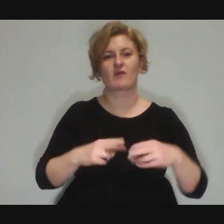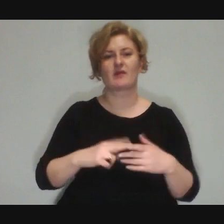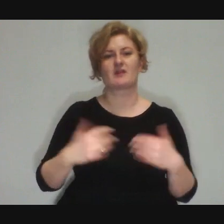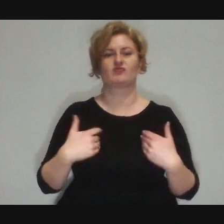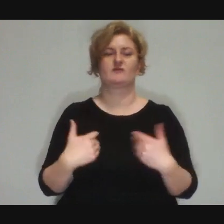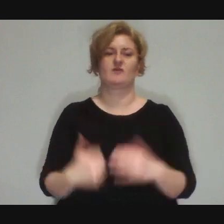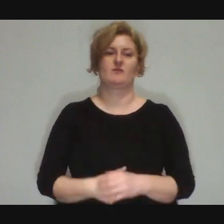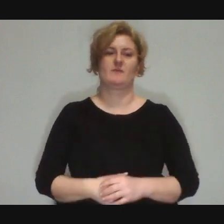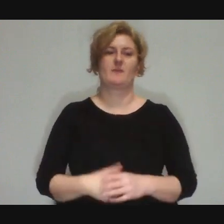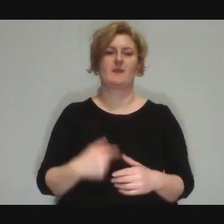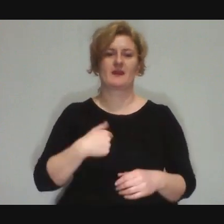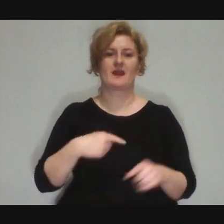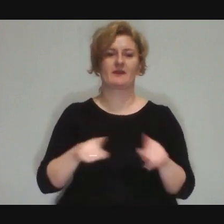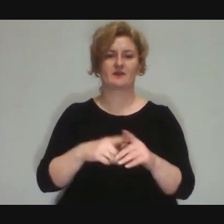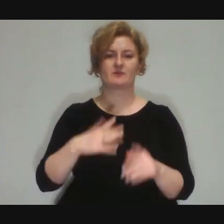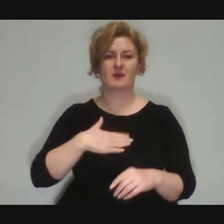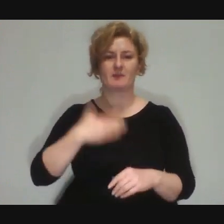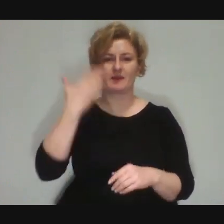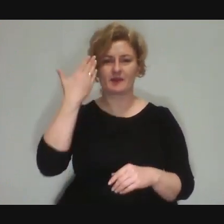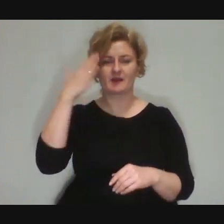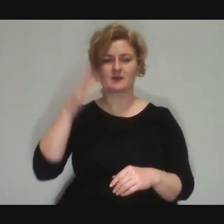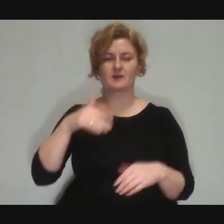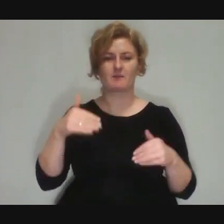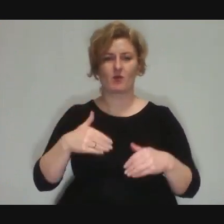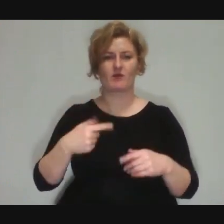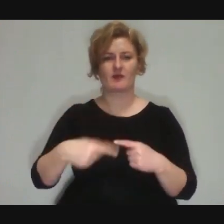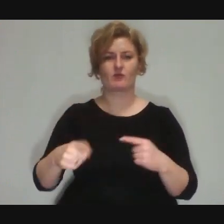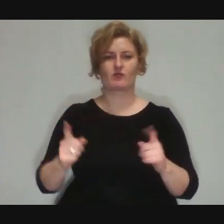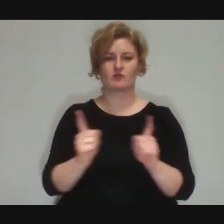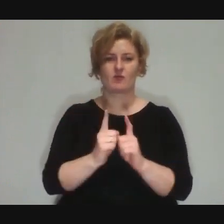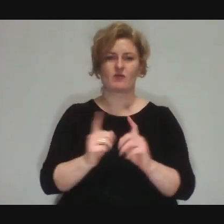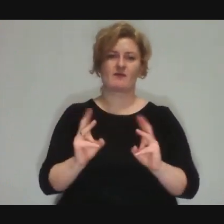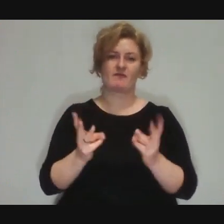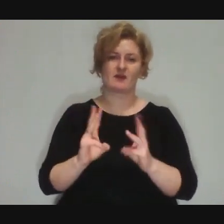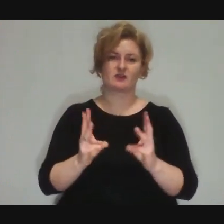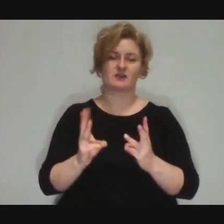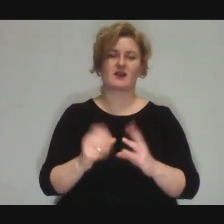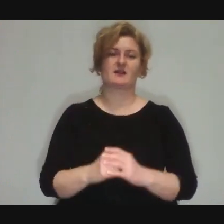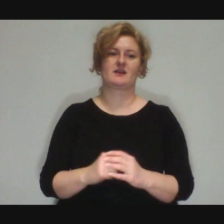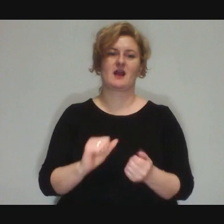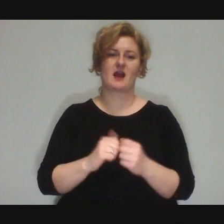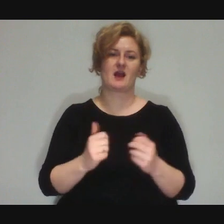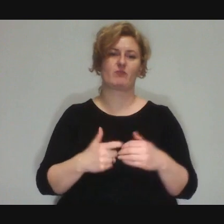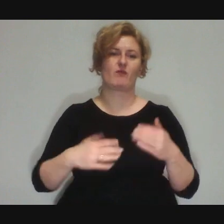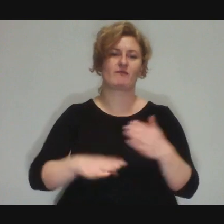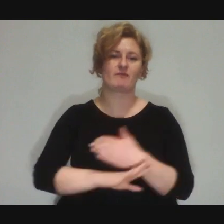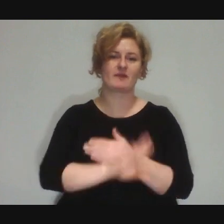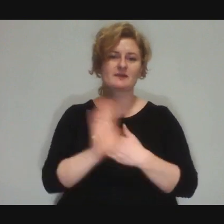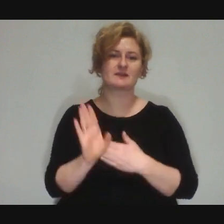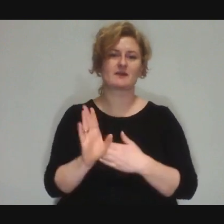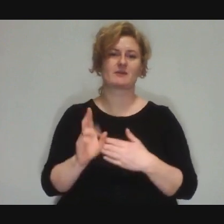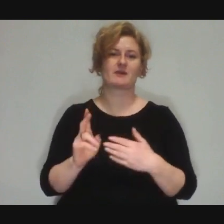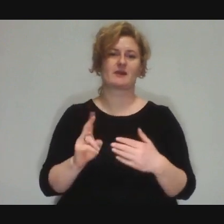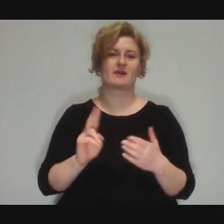Dominika: I too hope that we will soon have the opportunity to meet for workshops or performances stationary...